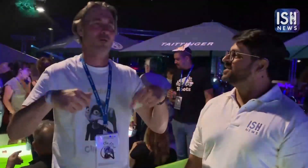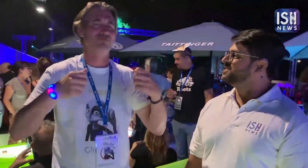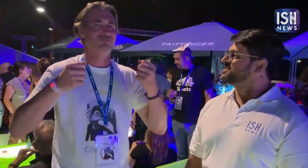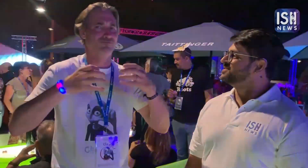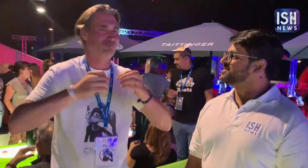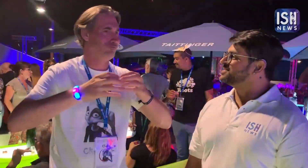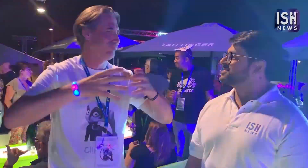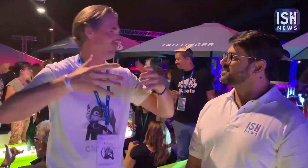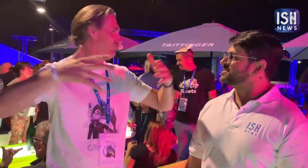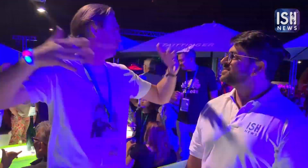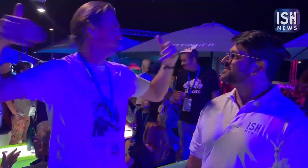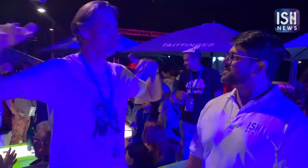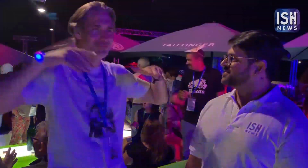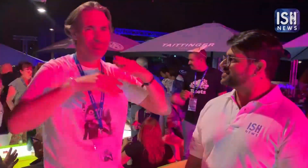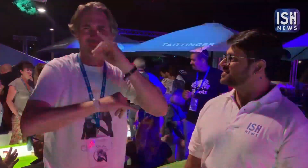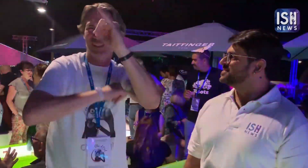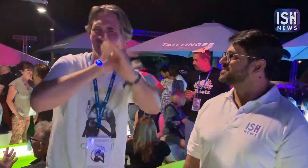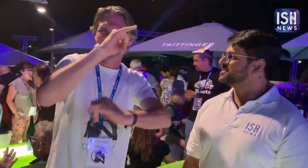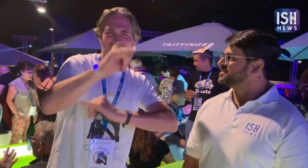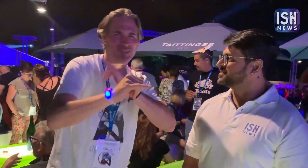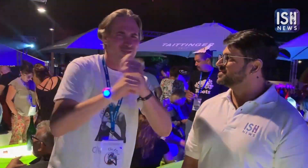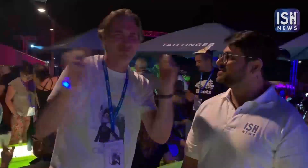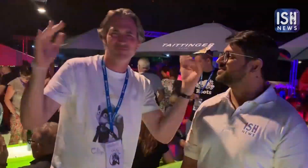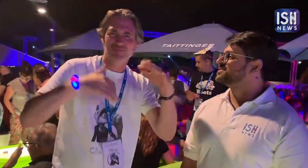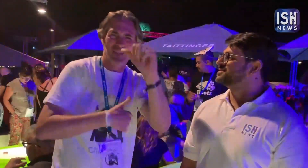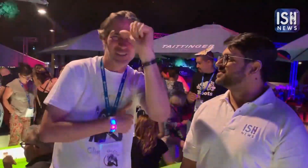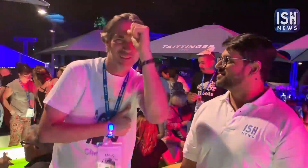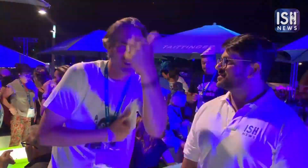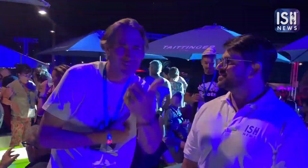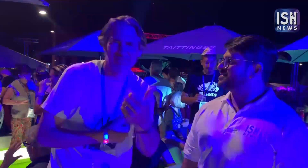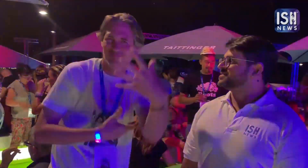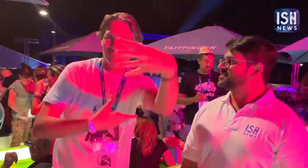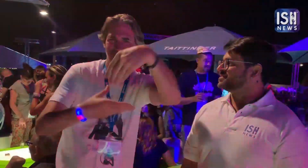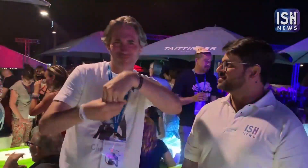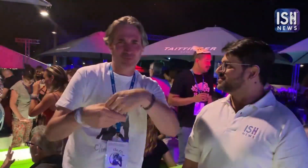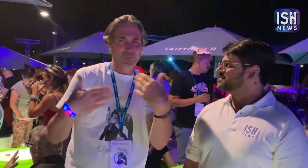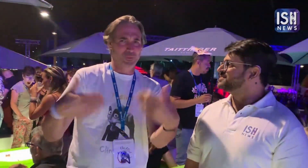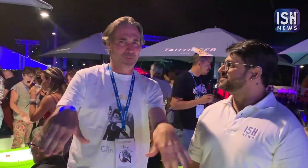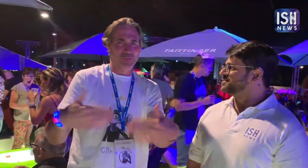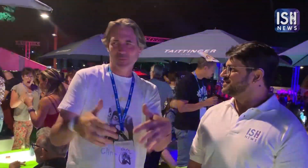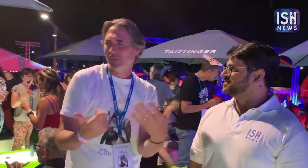The crowd has increased. From all over the world many people have started attending. India is one of them.